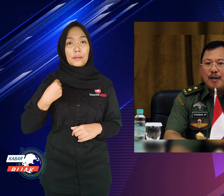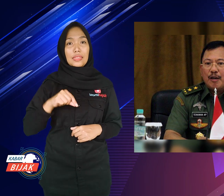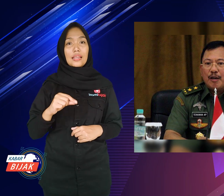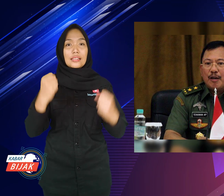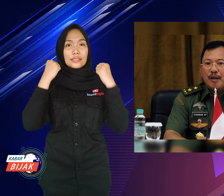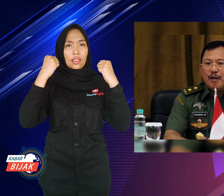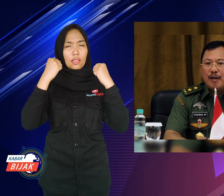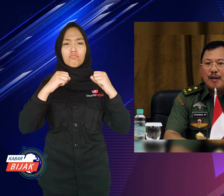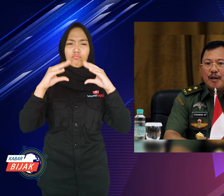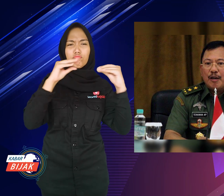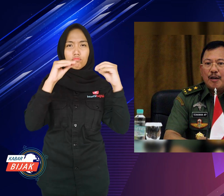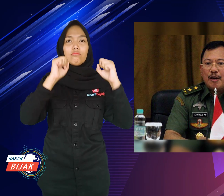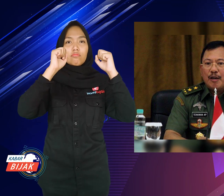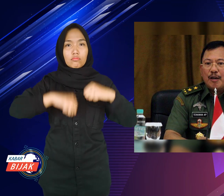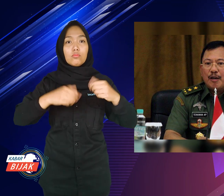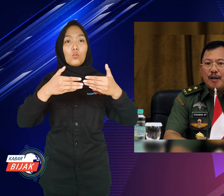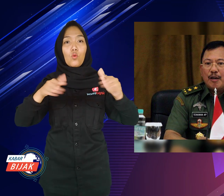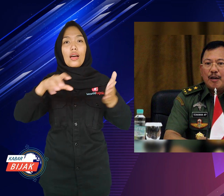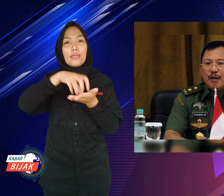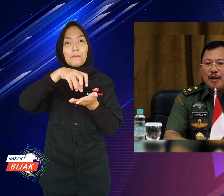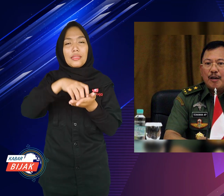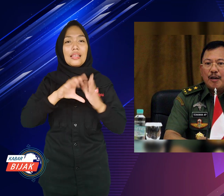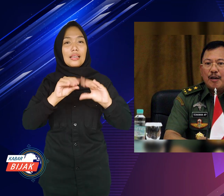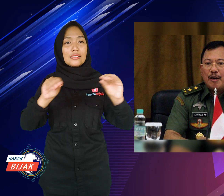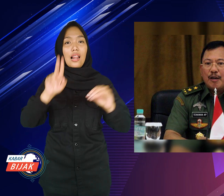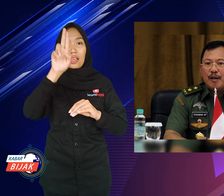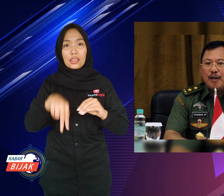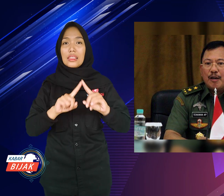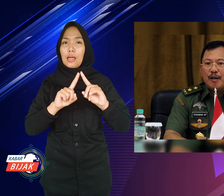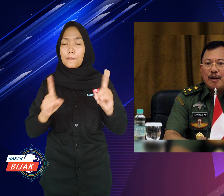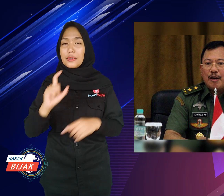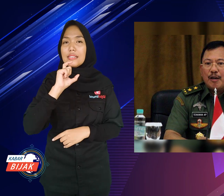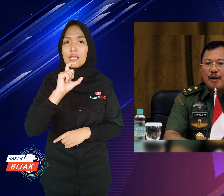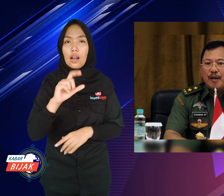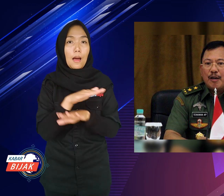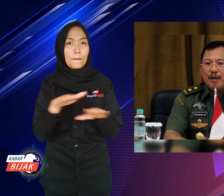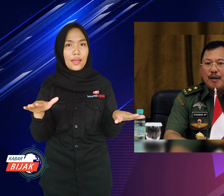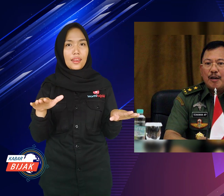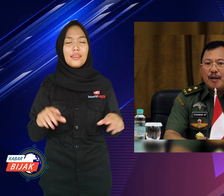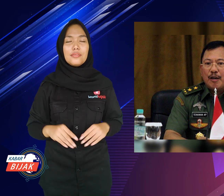The Minister of Health agreed to open workplace in a safe way.